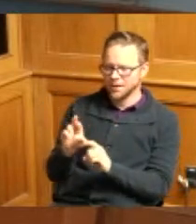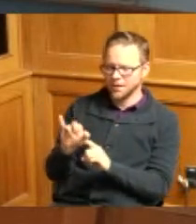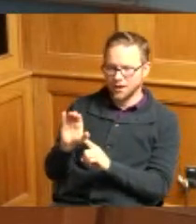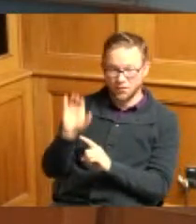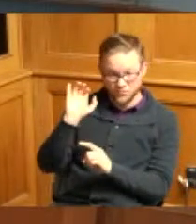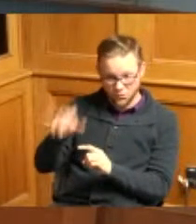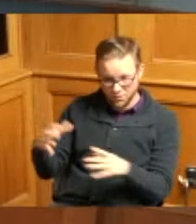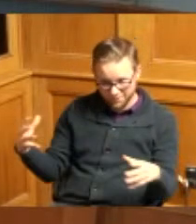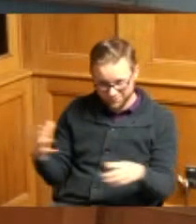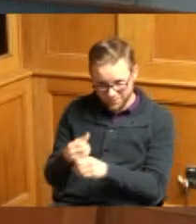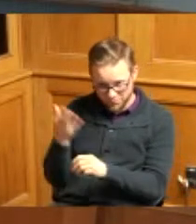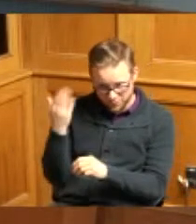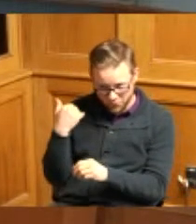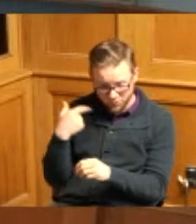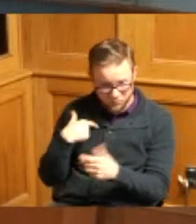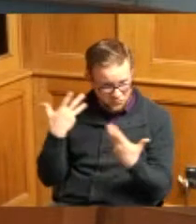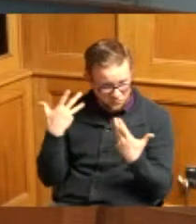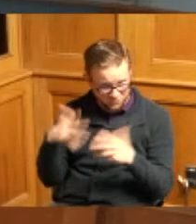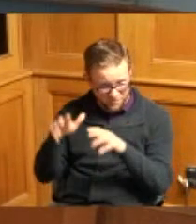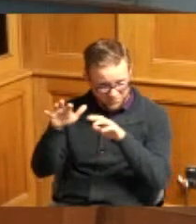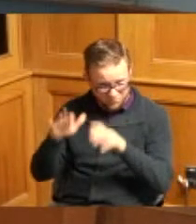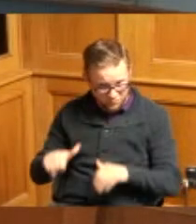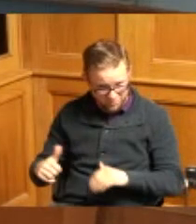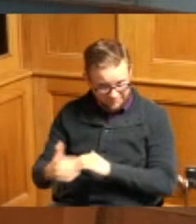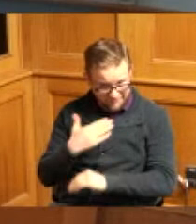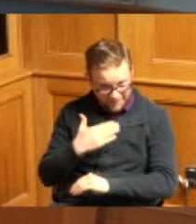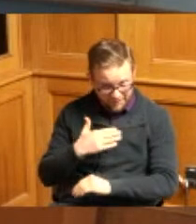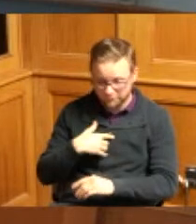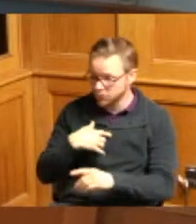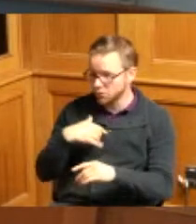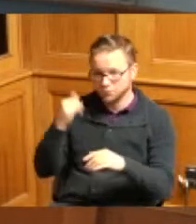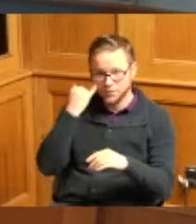I don't know if you sent that to us but if you didn't if you could send that summary